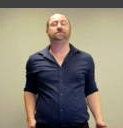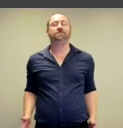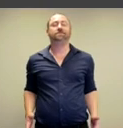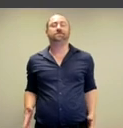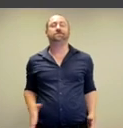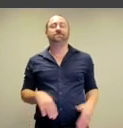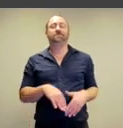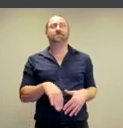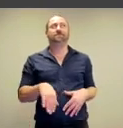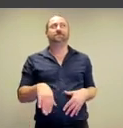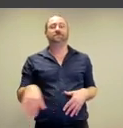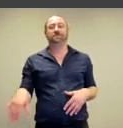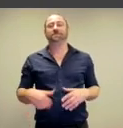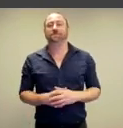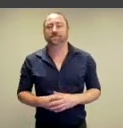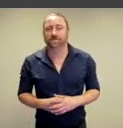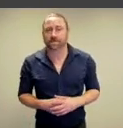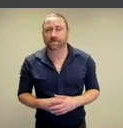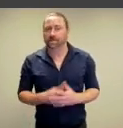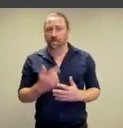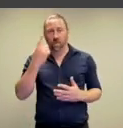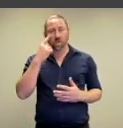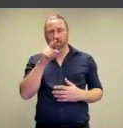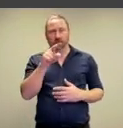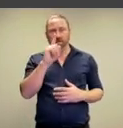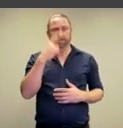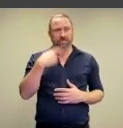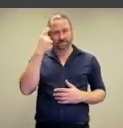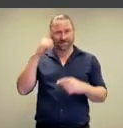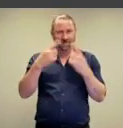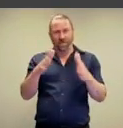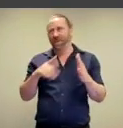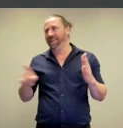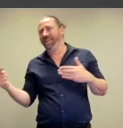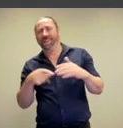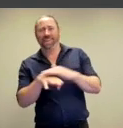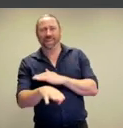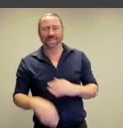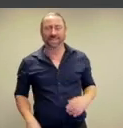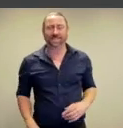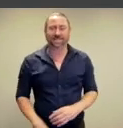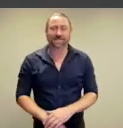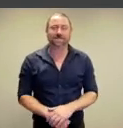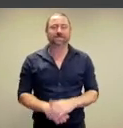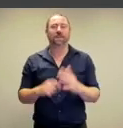maybe with your eyes shut? Or look for another entrance?